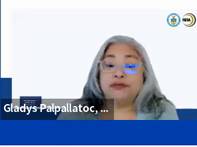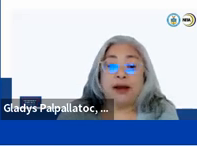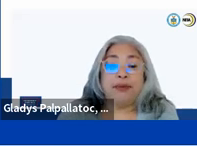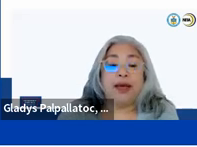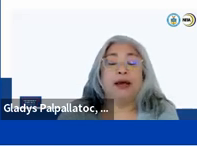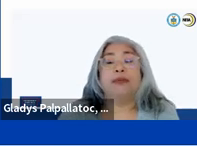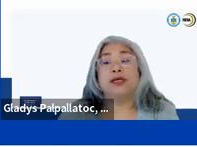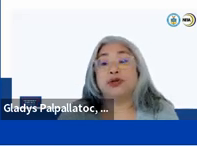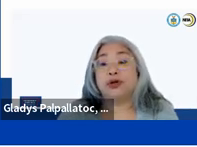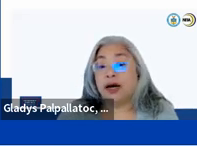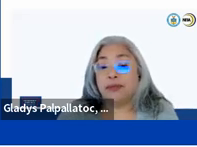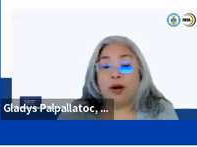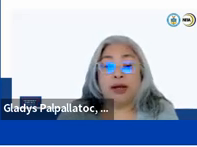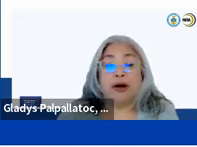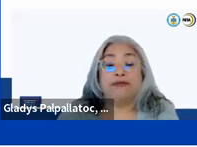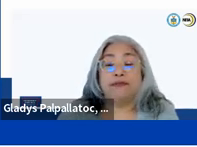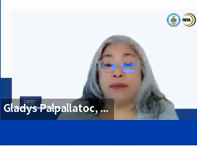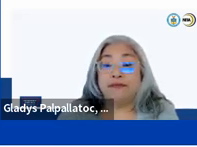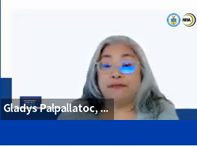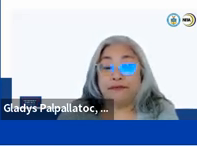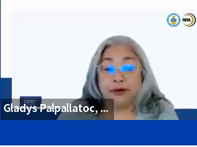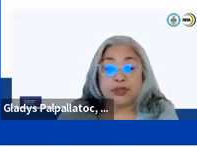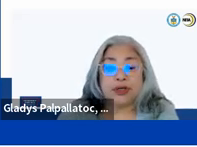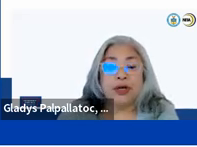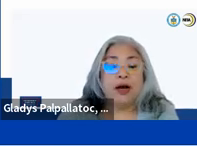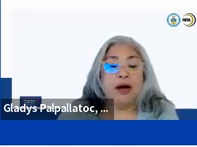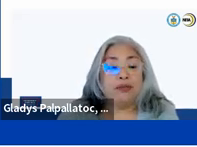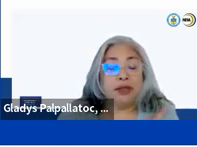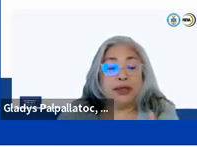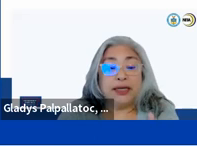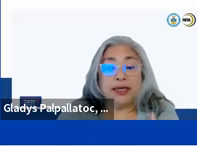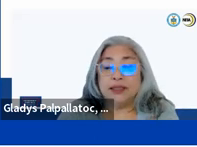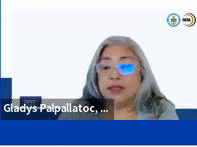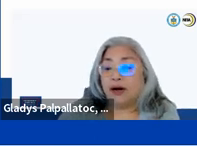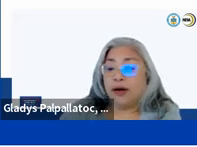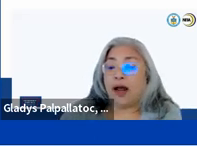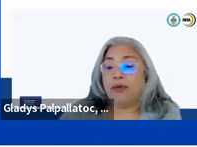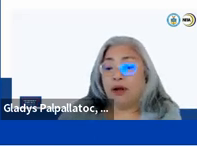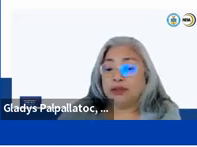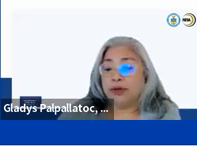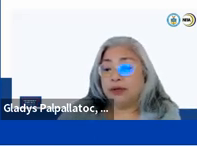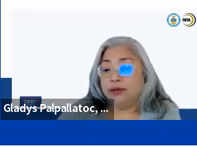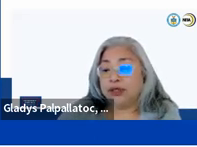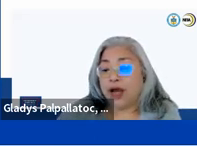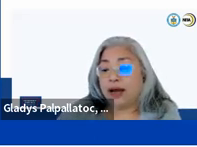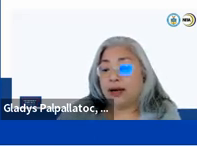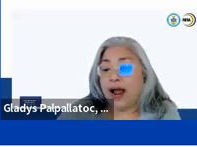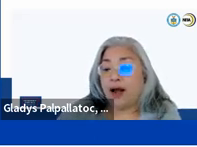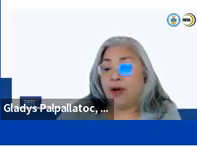is 5 Pm. Eastern time on May. First, the link is there, and I will also include in Chat now